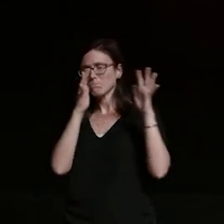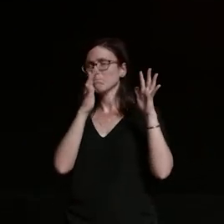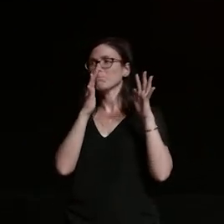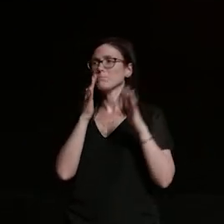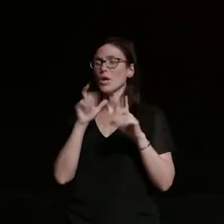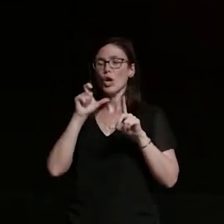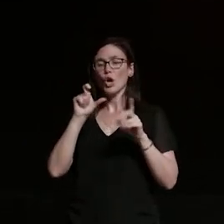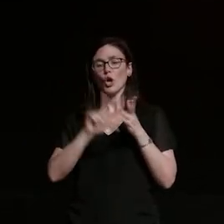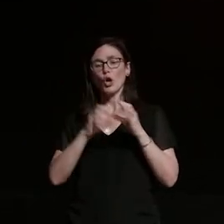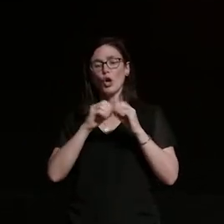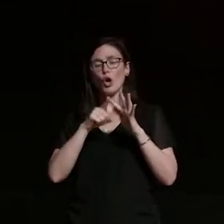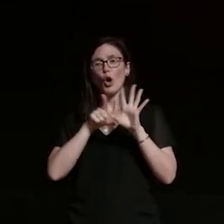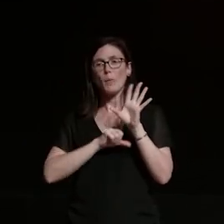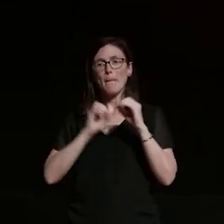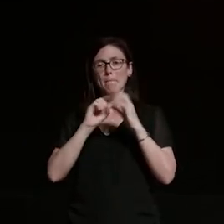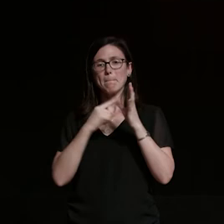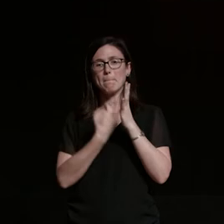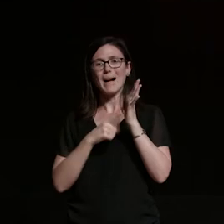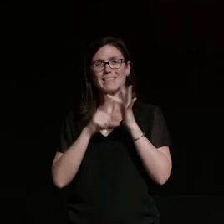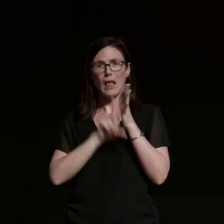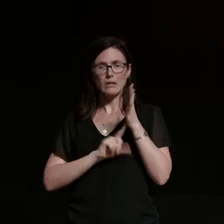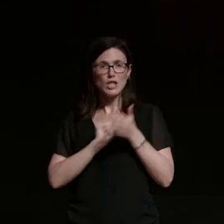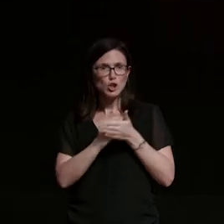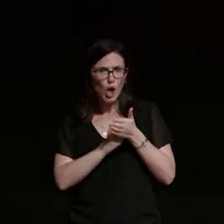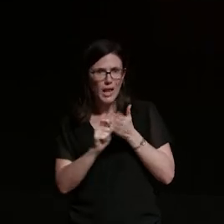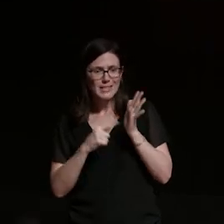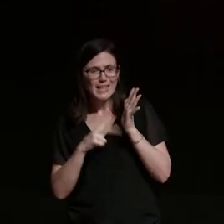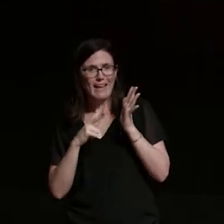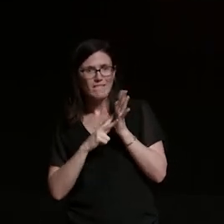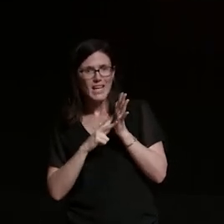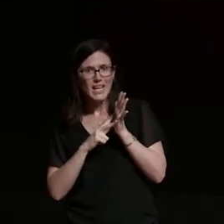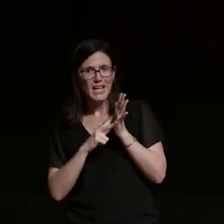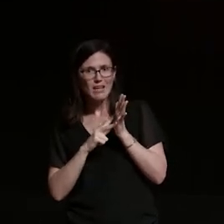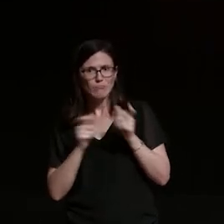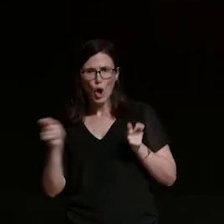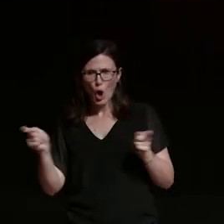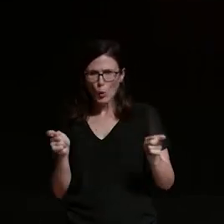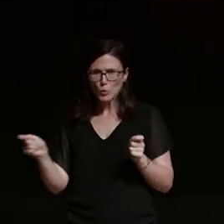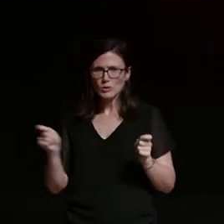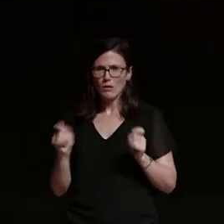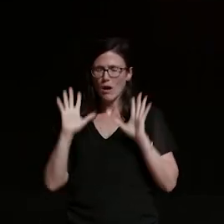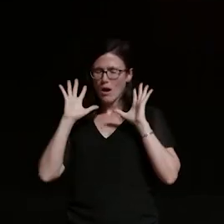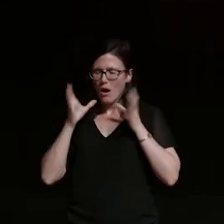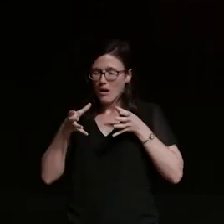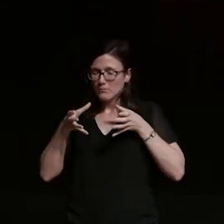bartels kobe bartels is a journalist and a tv host obsessed with all things motorized he's a lifelong